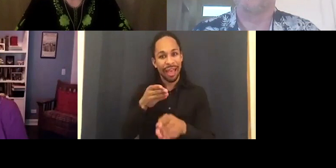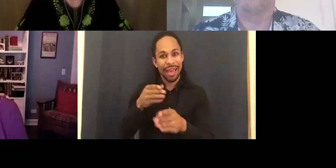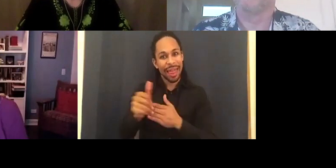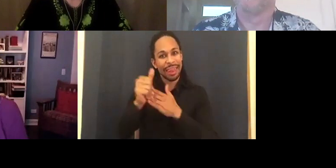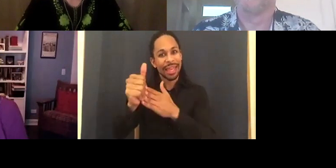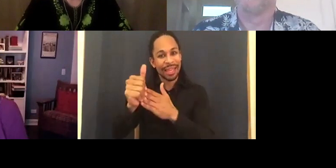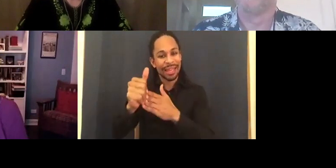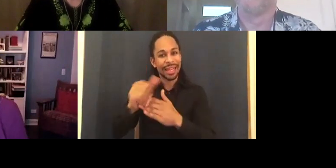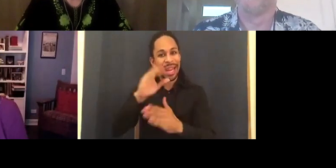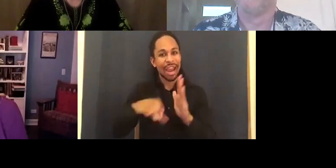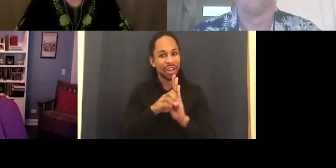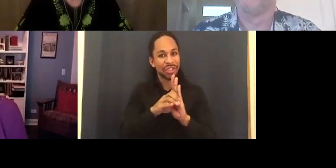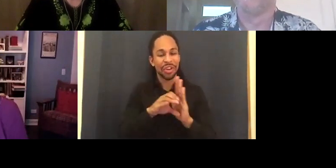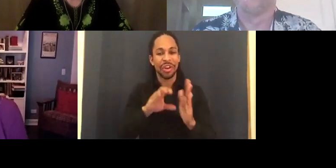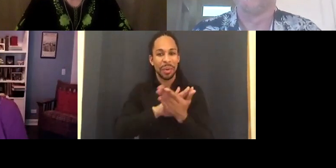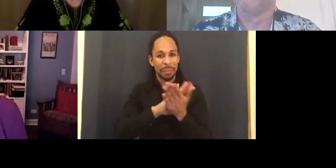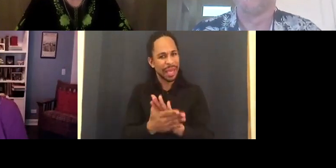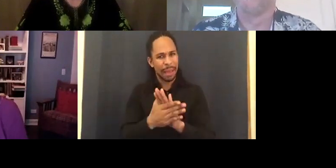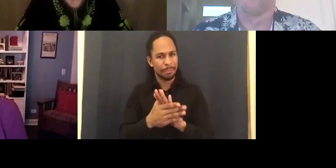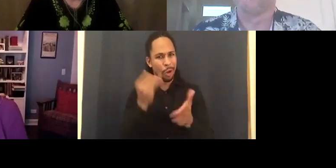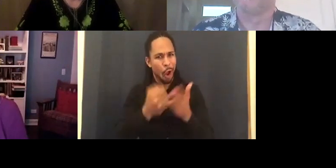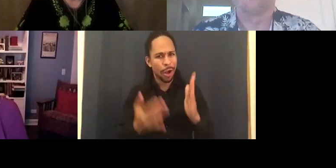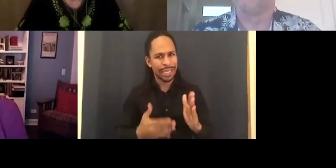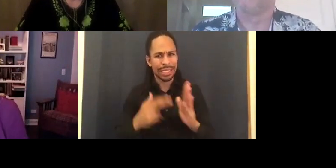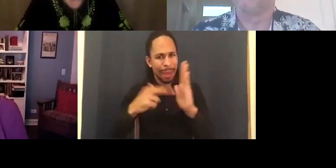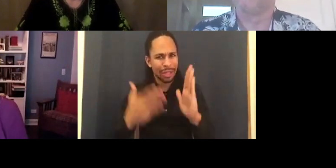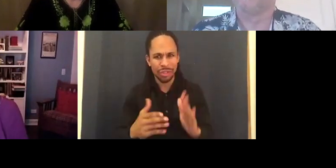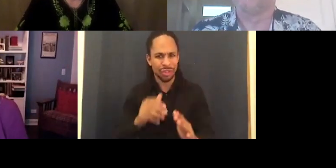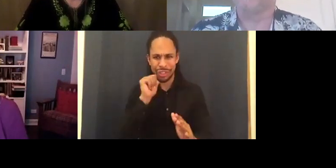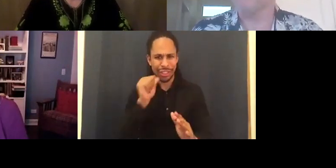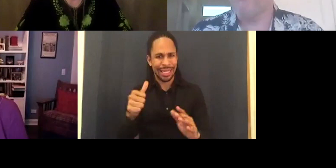She didn't kill herself. LAWRENCE CARTER LONG: She found herself.